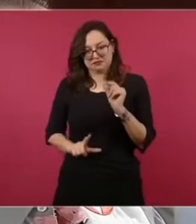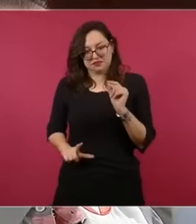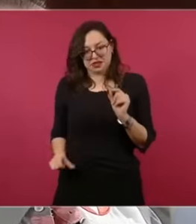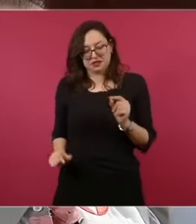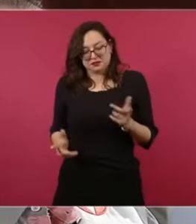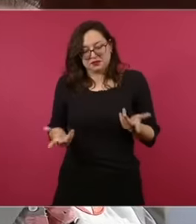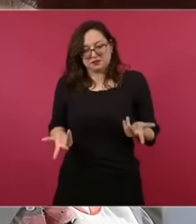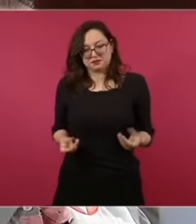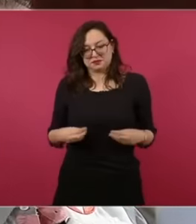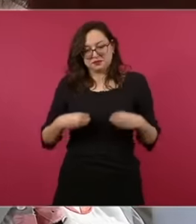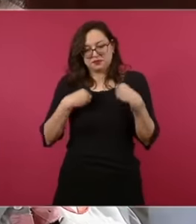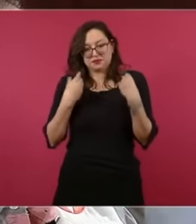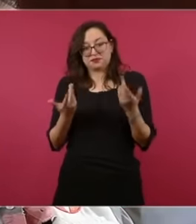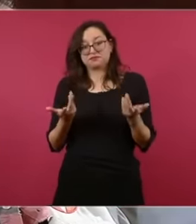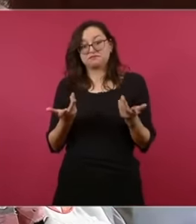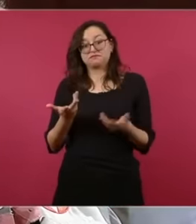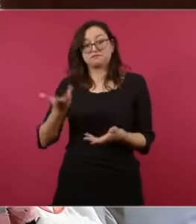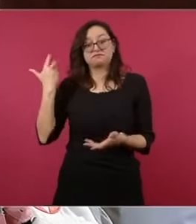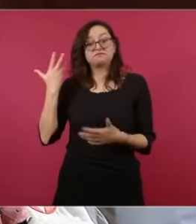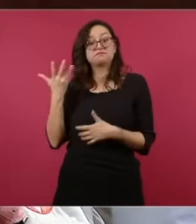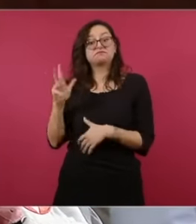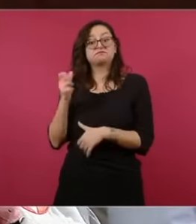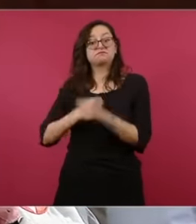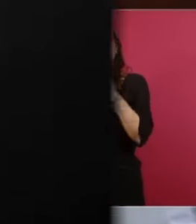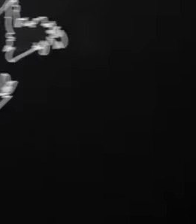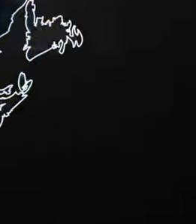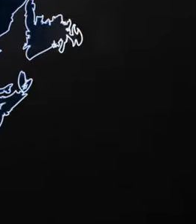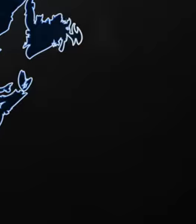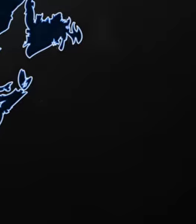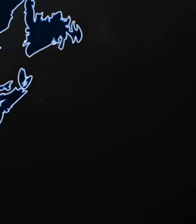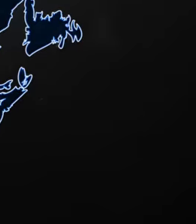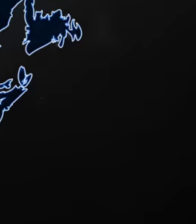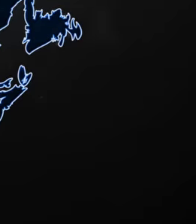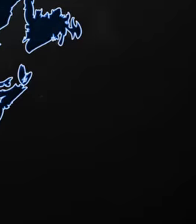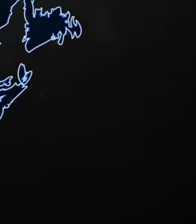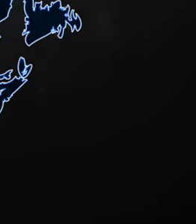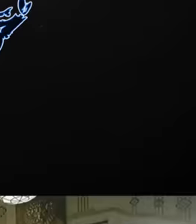Impressive revelation made by this journalist who comes from Canada to